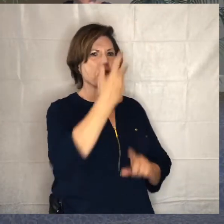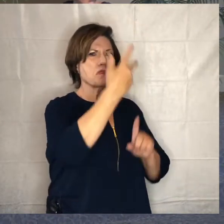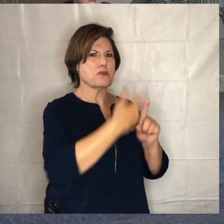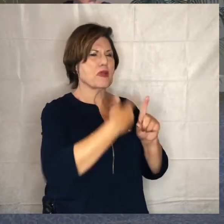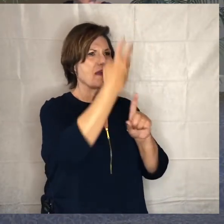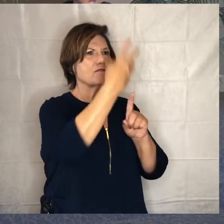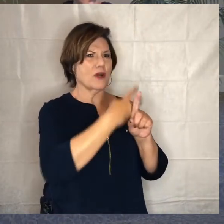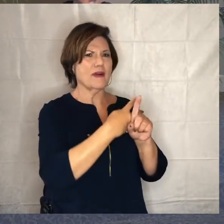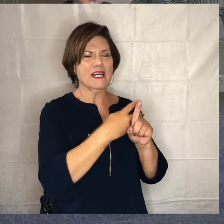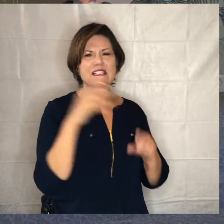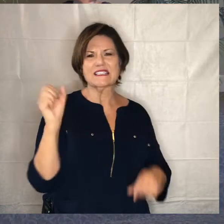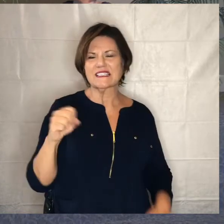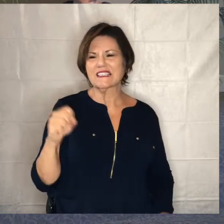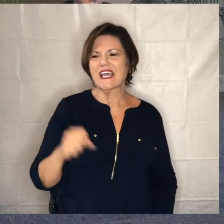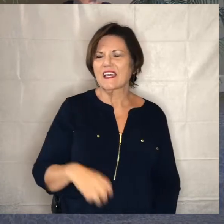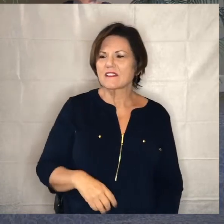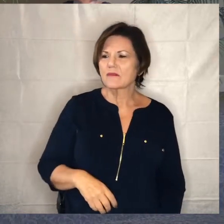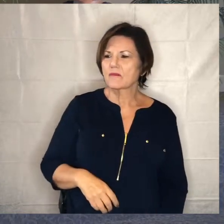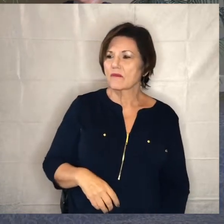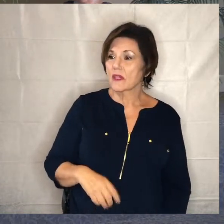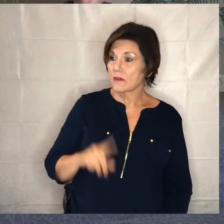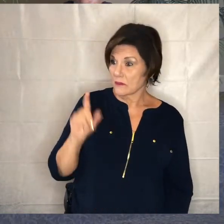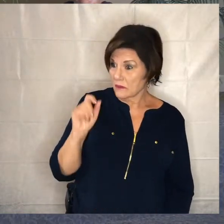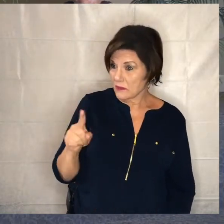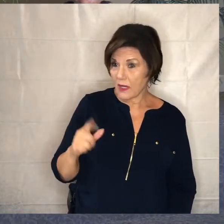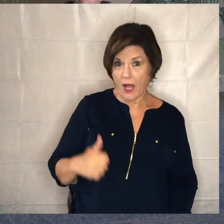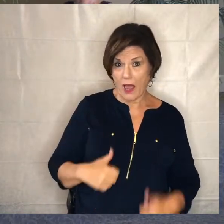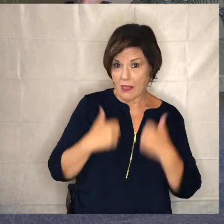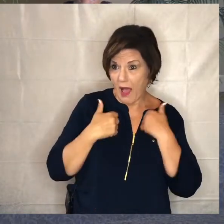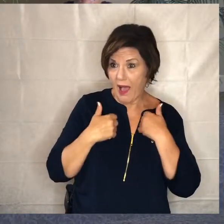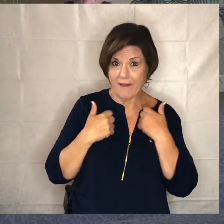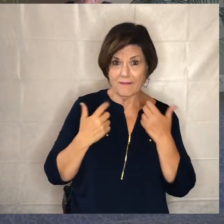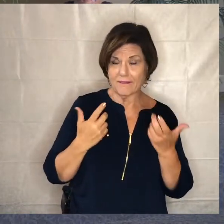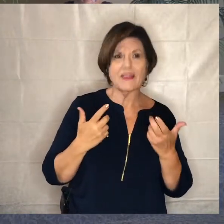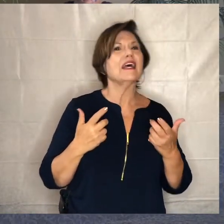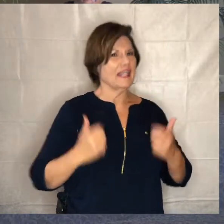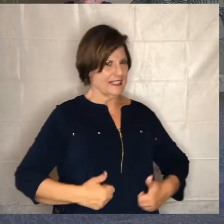three or four months and is this is it live can we it's live